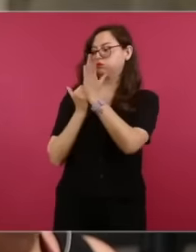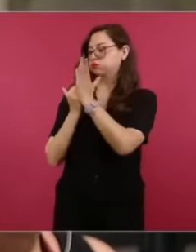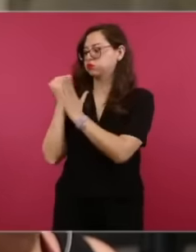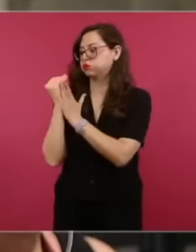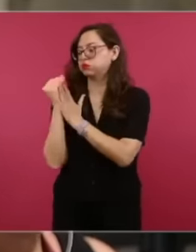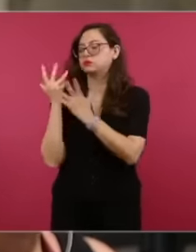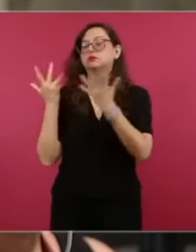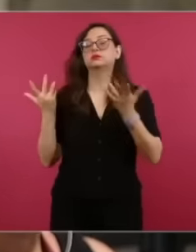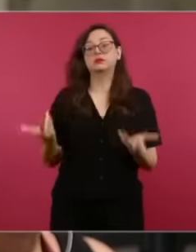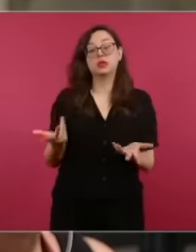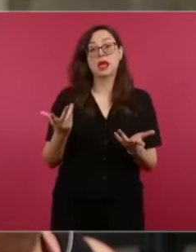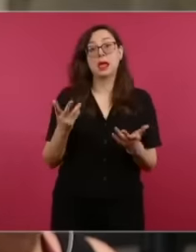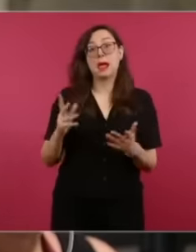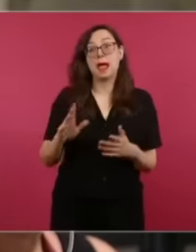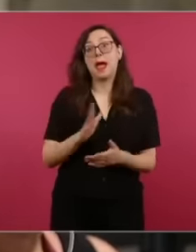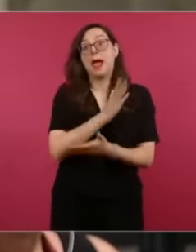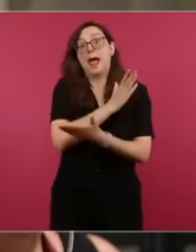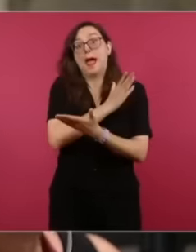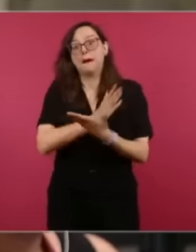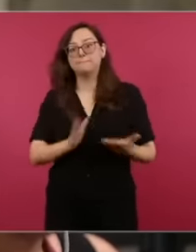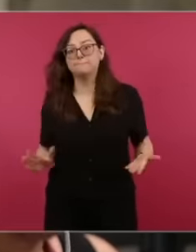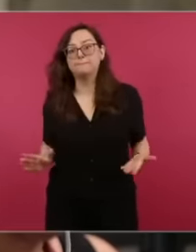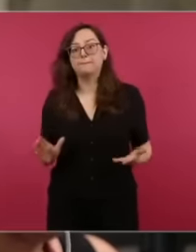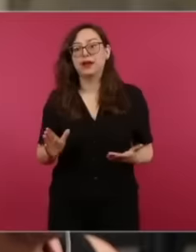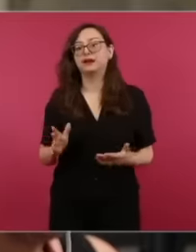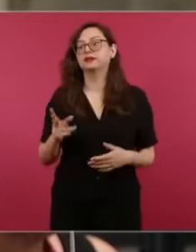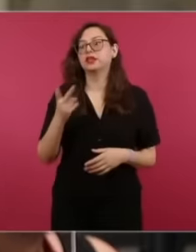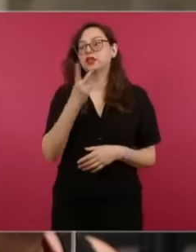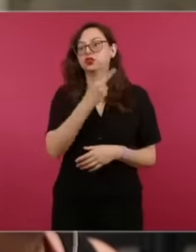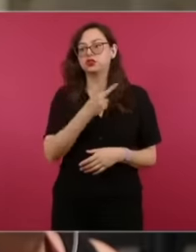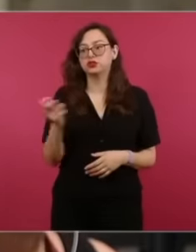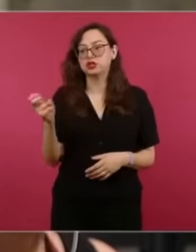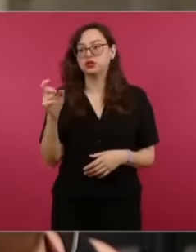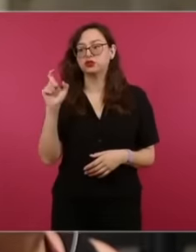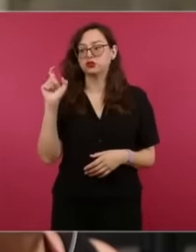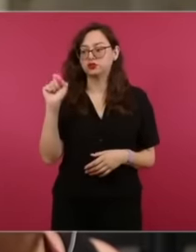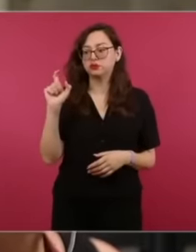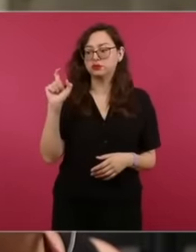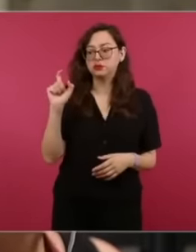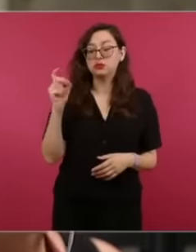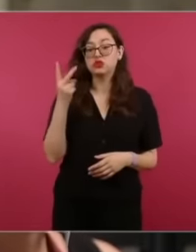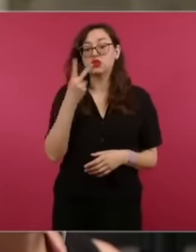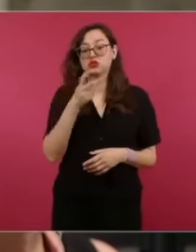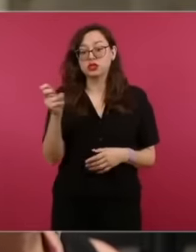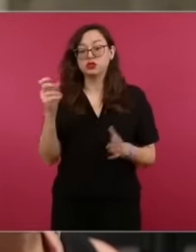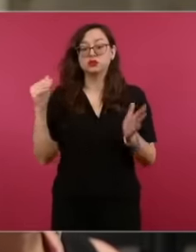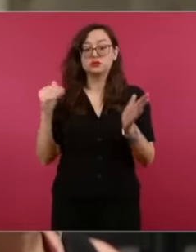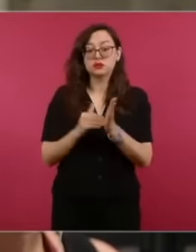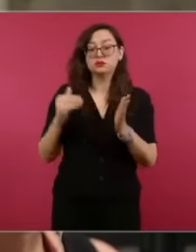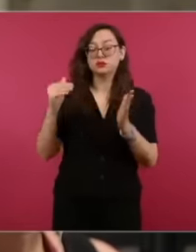of 20% for almost 200,000 million pesos. This in the context of the republican austerity that